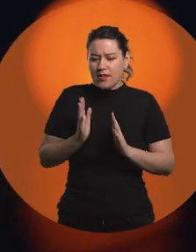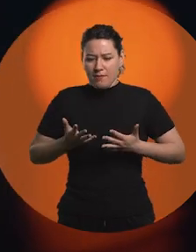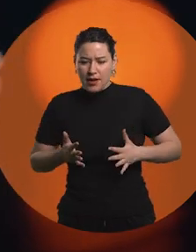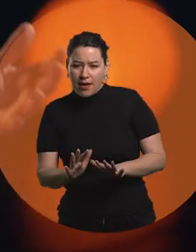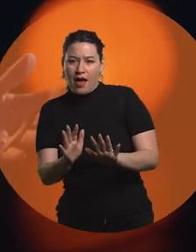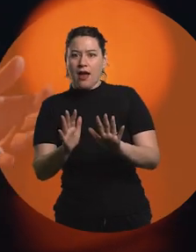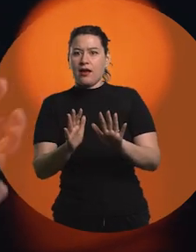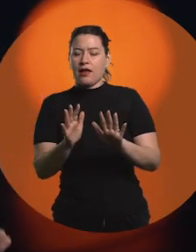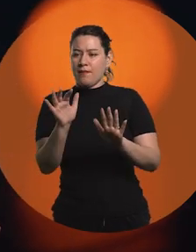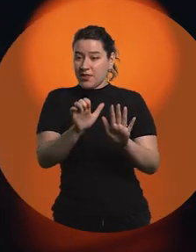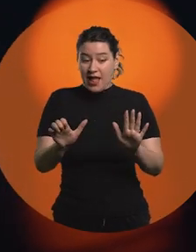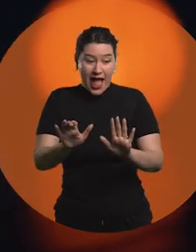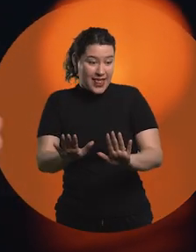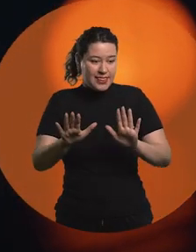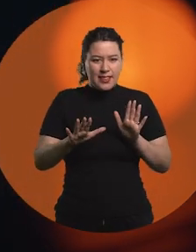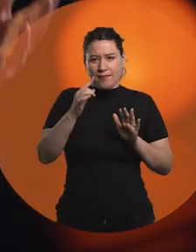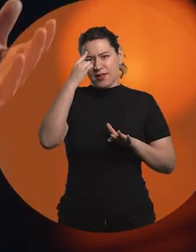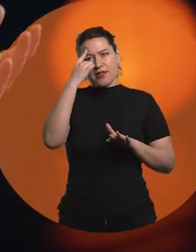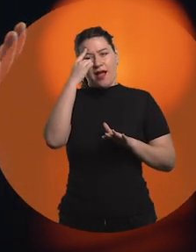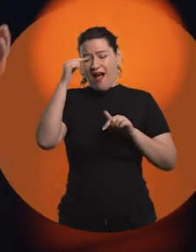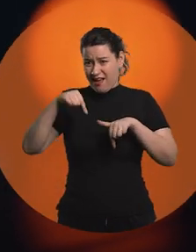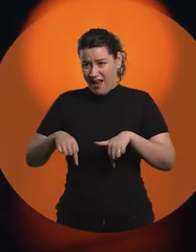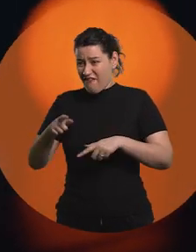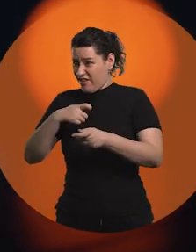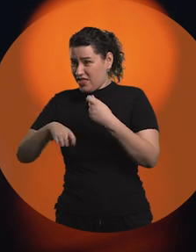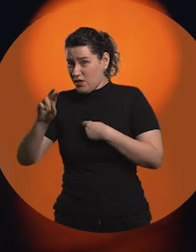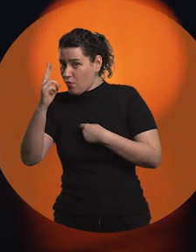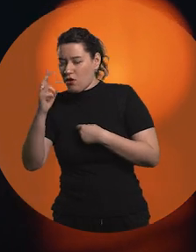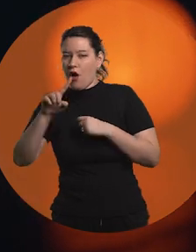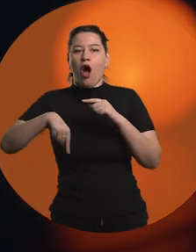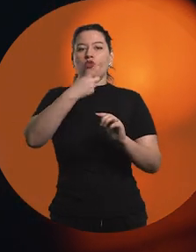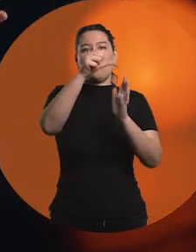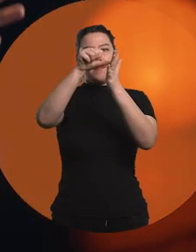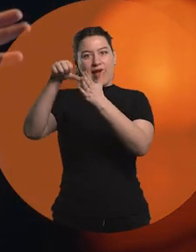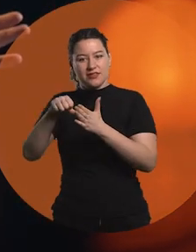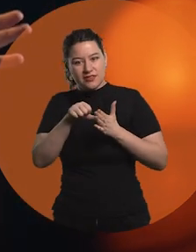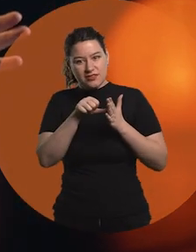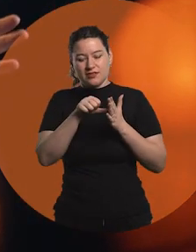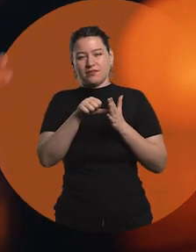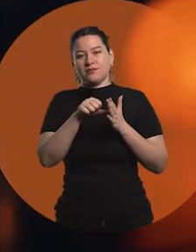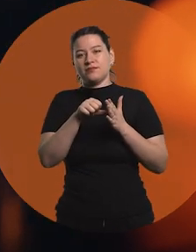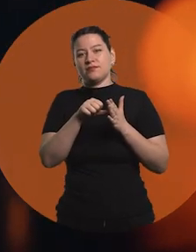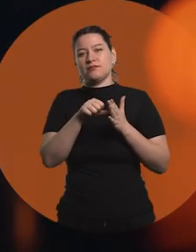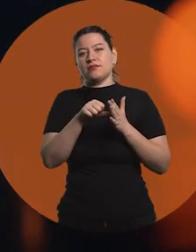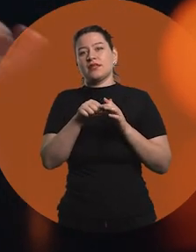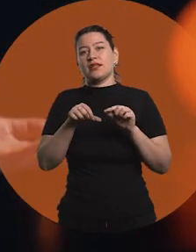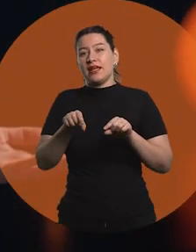how you deal with things, from the beginning, how you structure the company, in terms of exportation. So that opens up a much bigger picture for you.